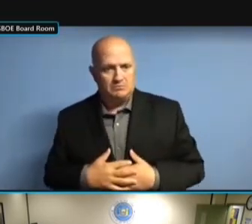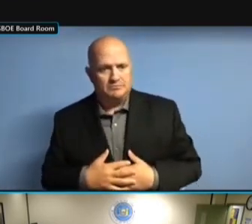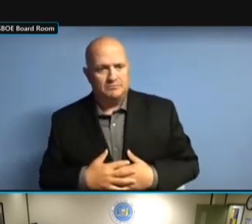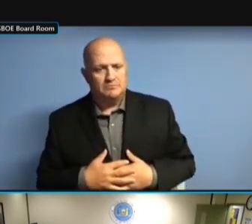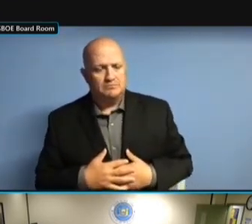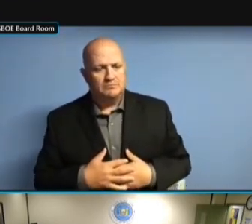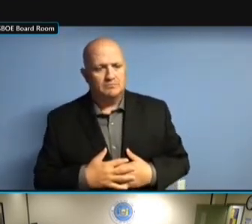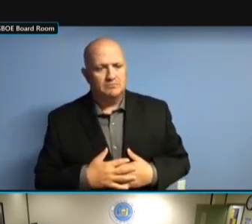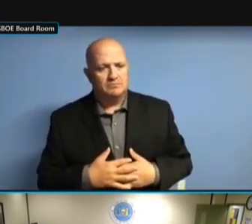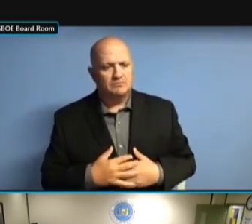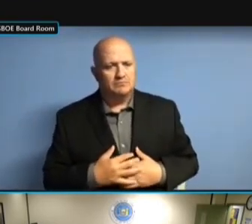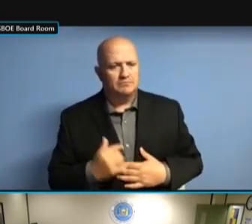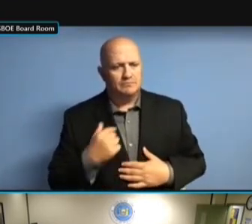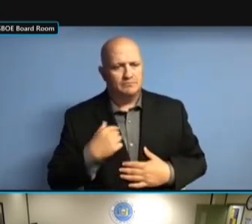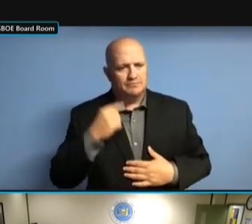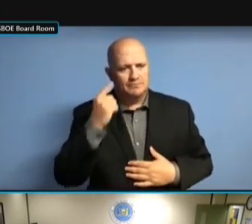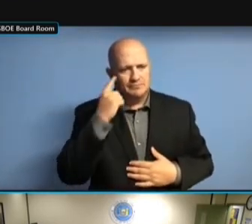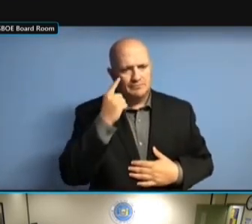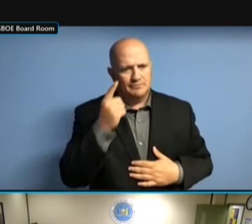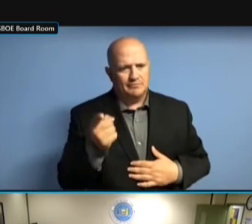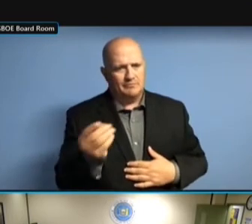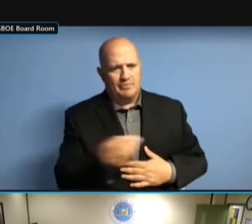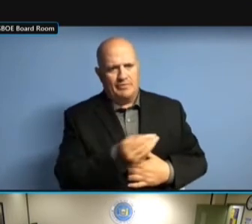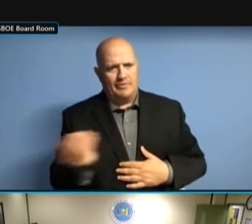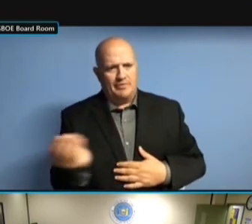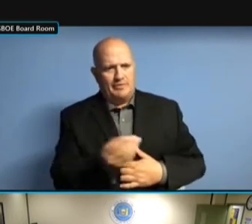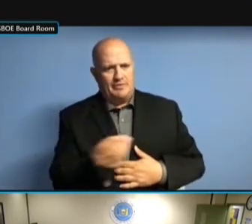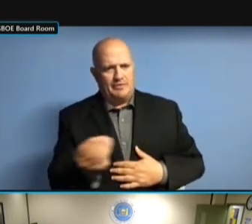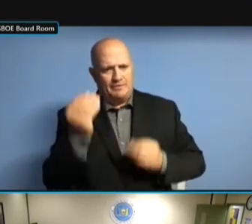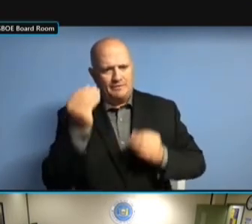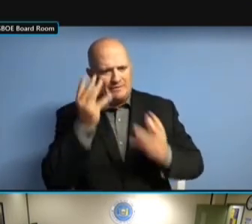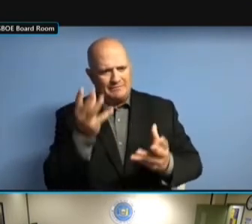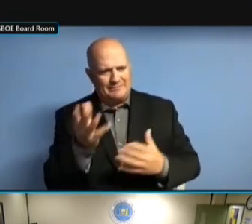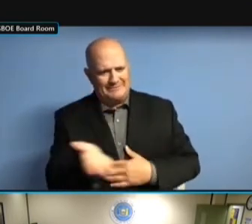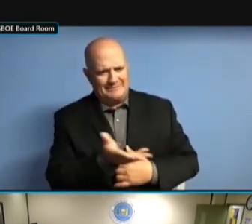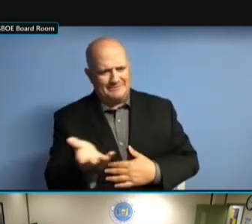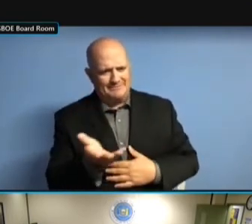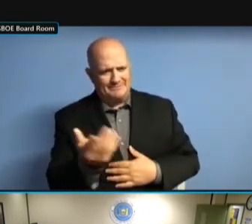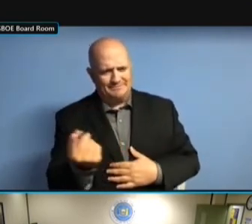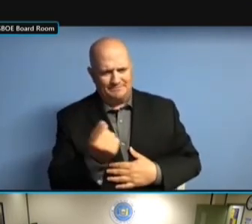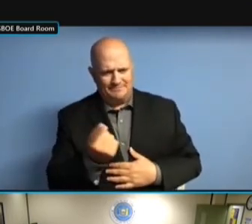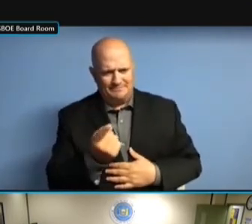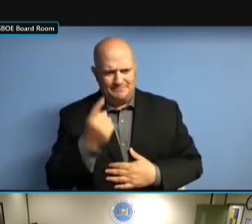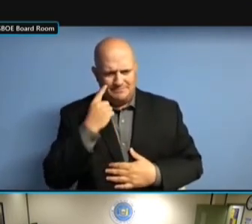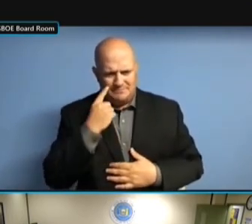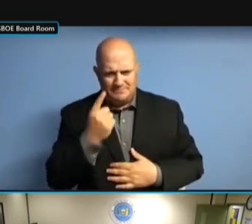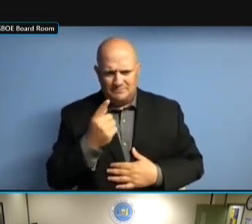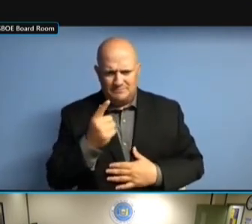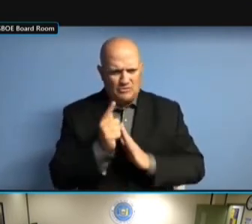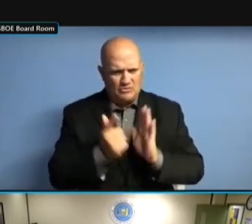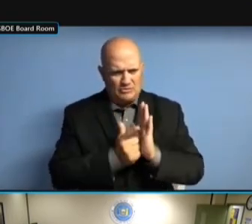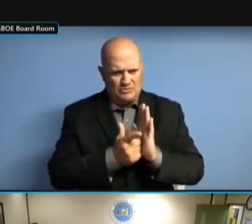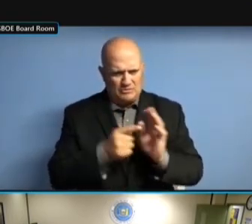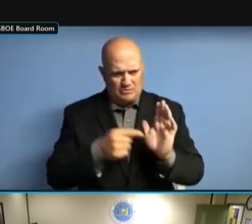FORWARD. I THINK THEY JUST WANTED FORWARD. I THINK THEY JUST WANTED TO I THINK THEY JUST WANTED TO I THINK THEY JUST WANTED TO PRESENT I THINK THEY JUST WANTED TO PRESENT TO I THINK THEY JUST WANTED TO PRESENT TO EVERYBODY I THINK THEY JUST WANTED TO PRESENT TO EVERYBODY AT I THINK THEY JUST WANTED TO PRESENT TO EVERYBODY AT ONE PRESENT TO EVERYBODY AT ONE PRESENT TO EVERYBODY AT ONE TIME. TIME. TIME. THEY TIME. THEY JUST TIME. THEY JUST MADE TIME. THEY JUST MADE A TIME. THEY JUST MADE A SIMILAR THEY JUST MADE A SIMILAR THEY JUST MADE A SIMILAR REQUEST, THEY JUST MADE A SIMILAR REQUEST, AND THEY JUST MADE A SIMILAR REQUEST, AND WE THEY JUST MADE A SIMILAR REQUEST, AND WE OBLIGED. REQUEST, AND WE OBLIGED. REQUEST, AND WE OBLIGED. >> REQUEST, AND WE OBLIGED. >> WHO REQUEST, AND WE OBLIGED. >> WHO WERE